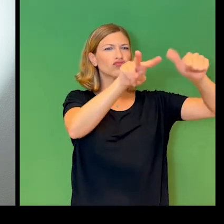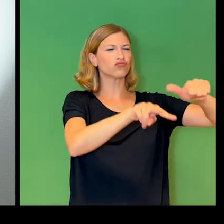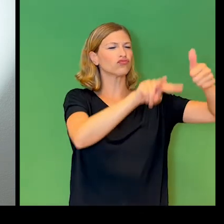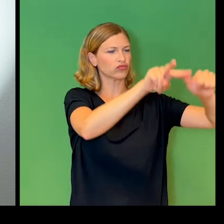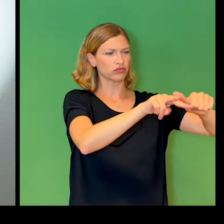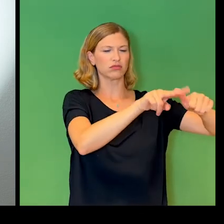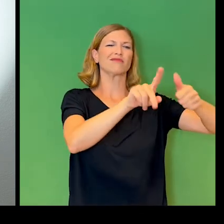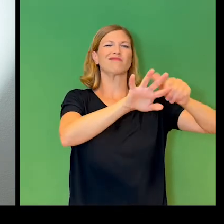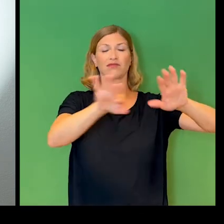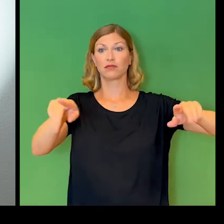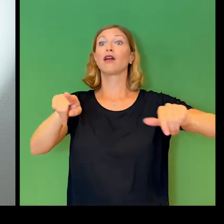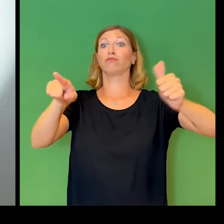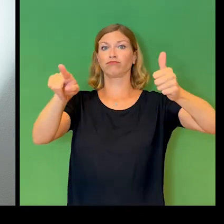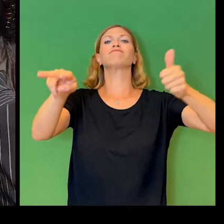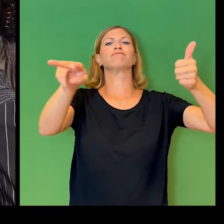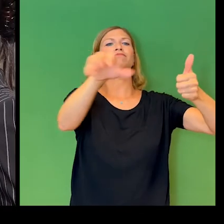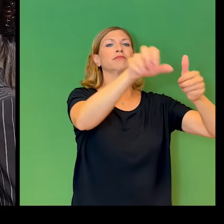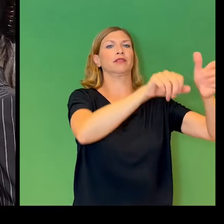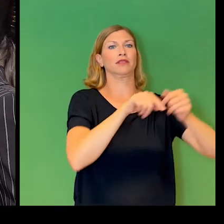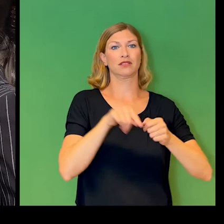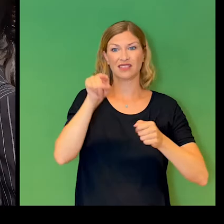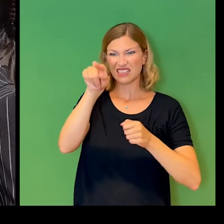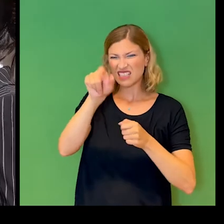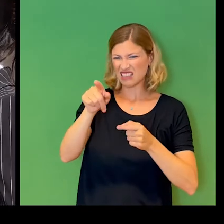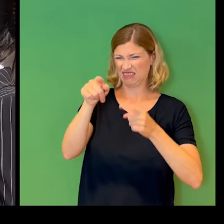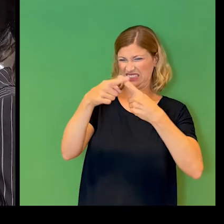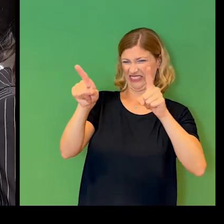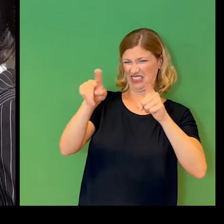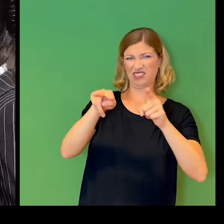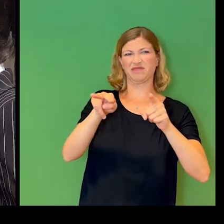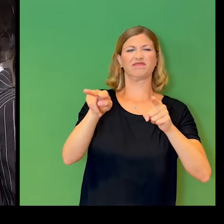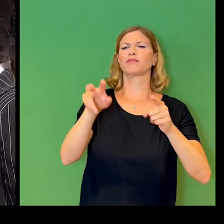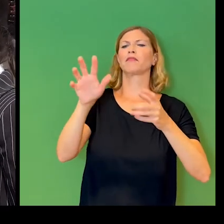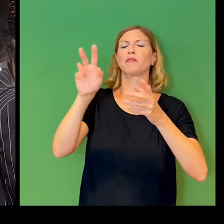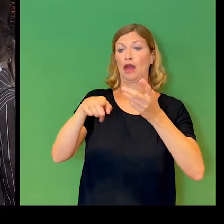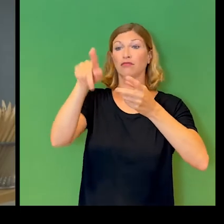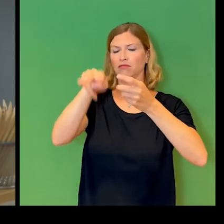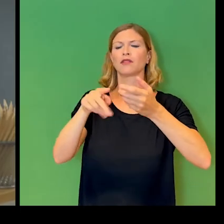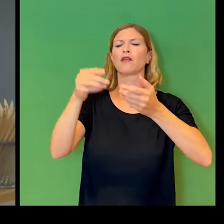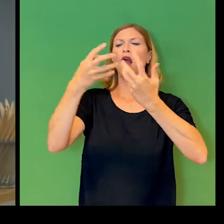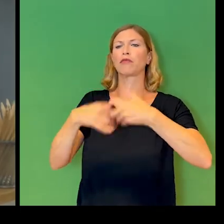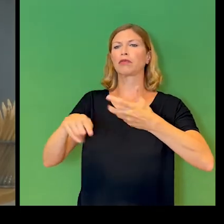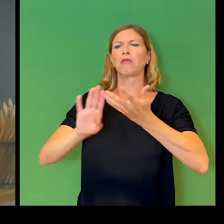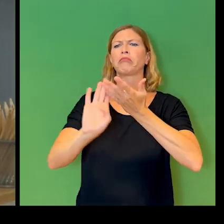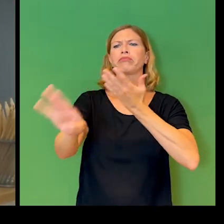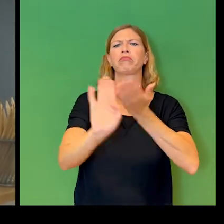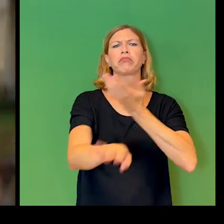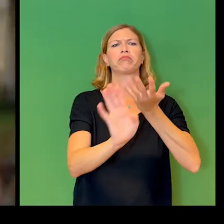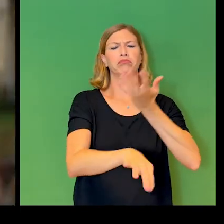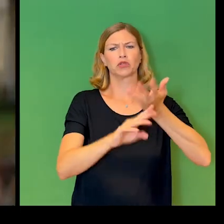Those outliers, those people who are a little bit different, those people with disabilities don't fit the patterns of perfect employees,